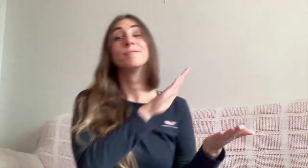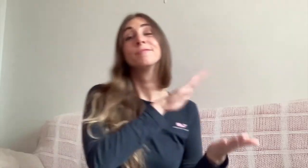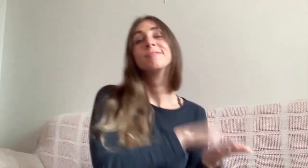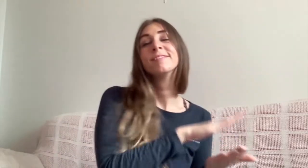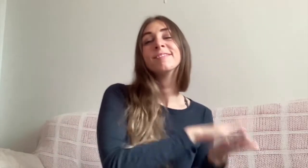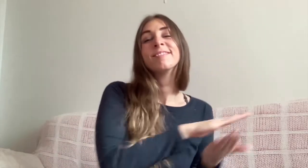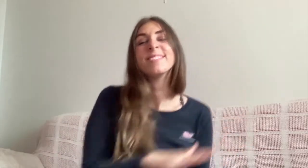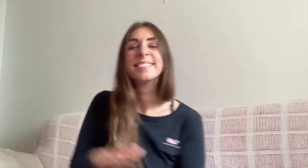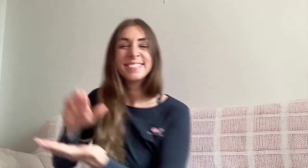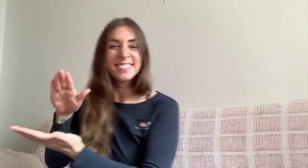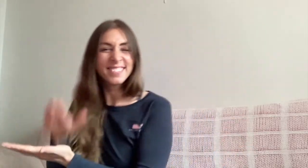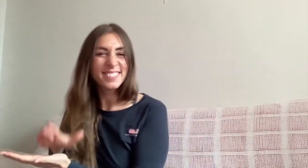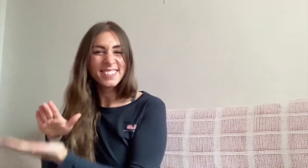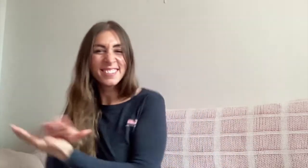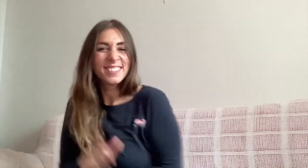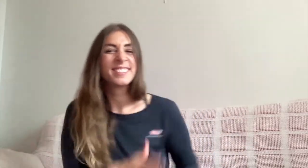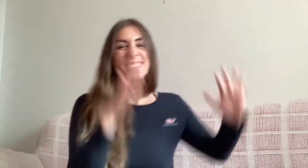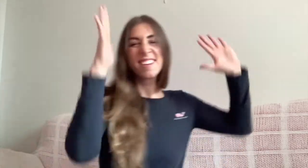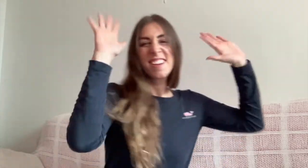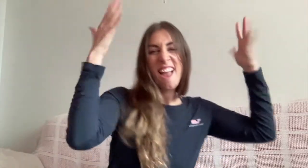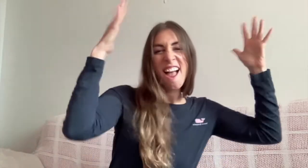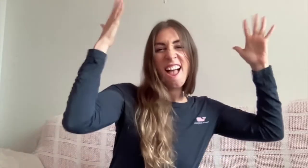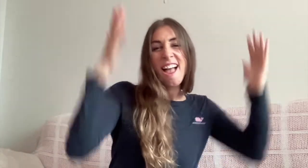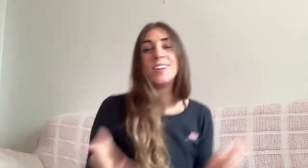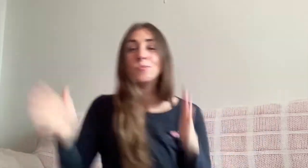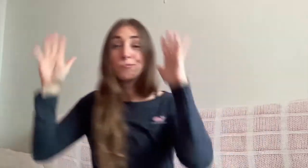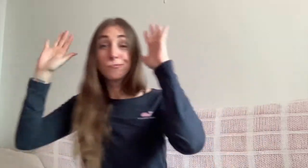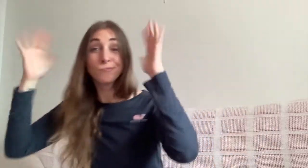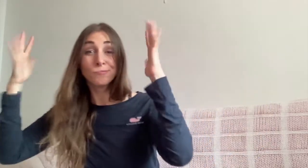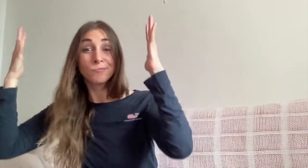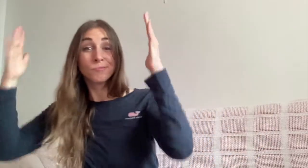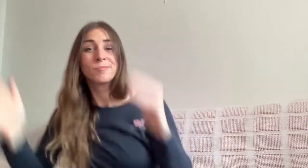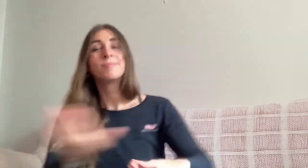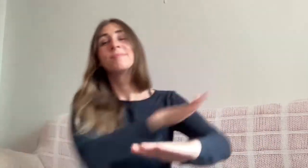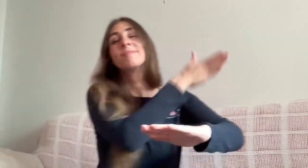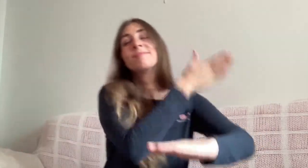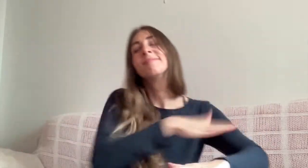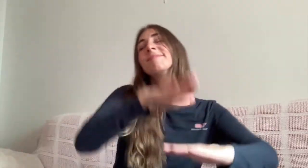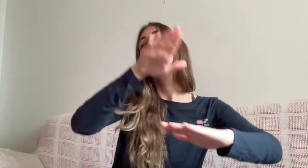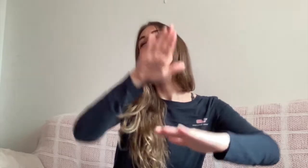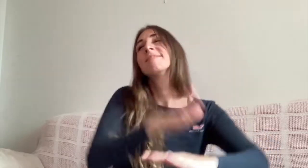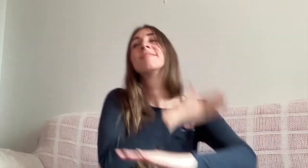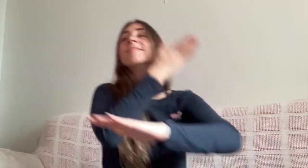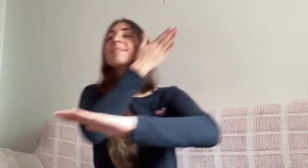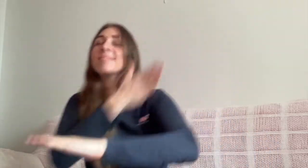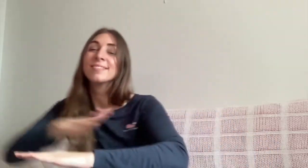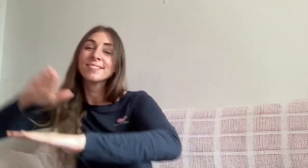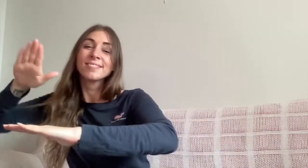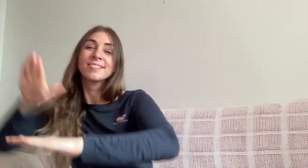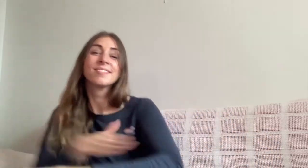at school at school hooray hooray music music